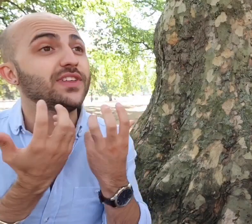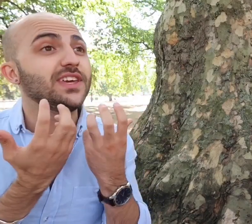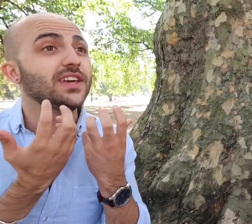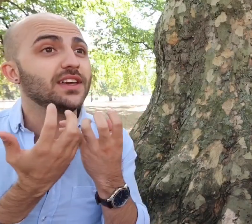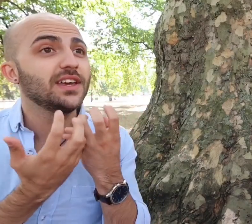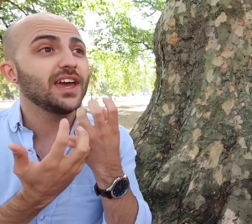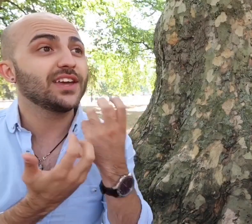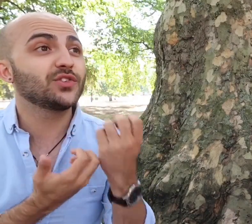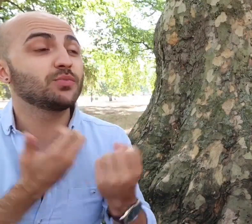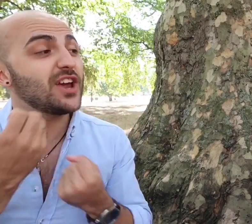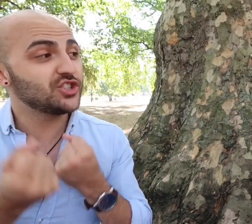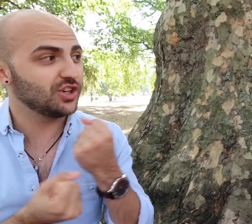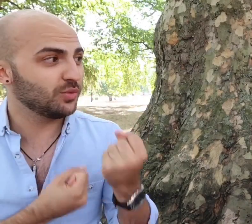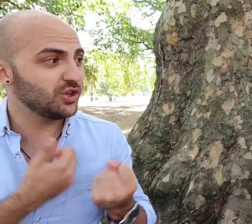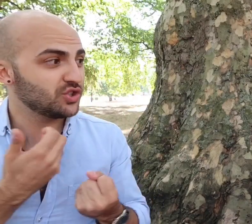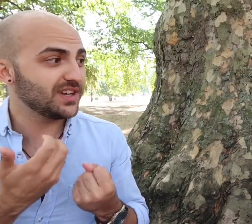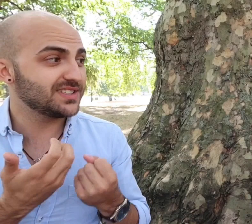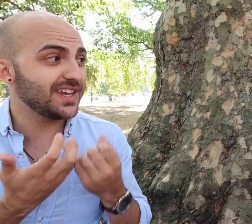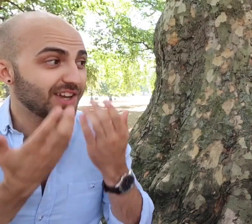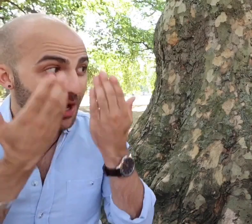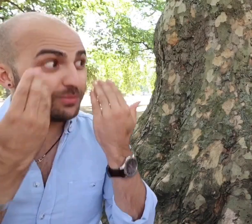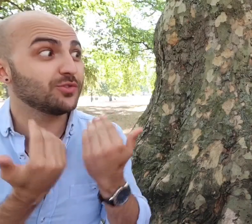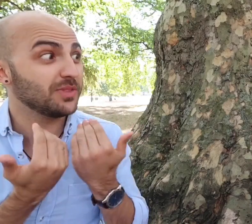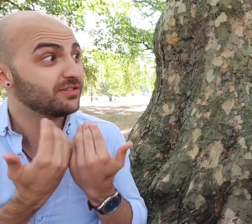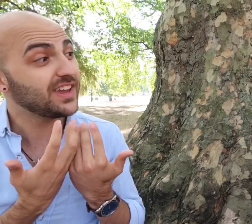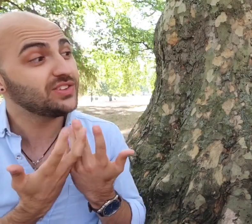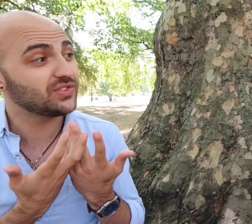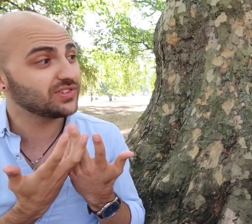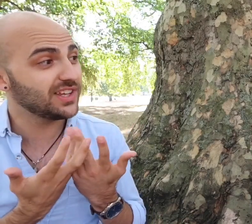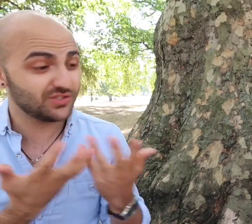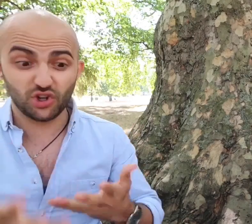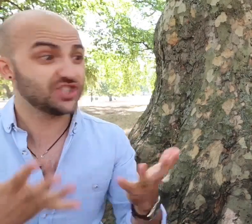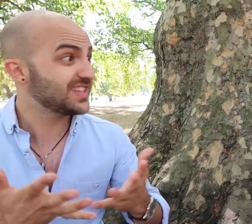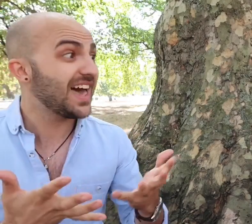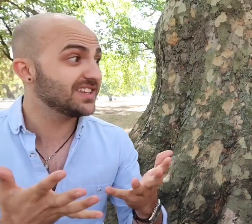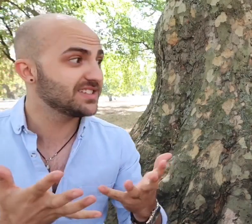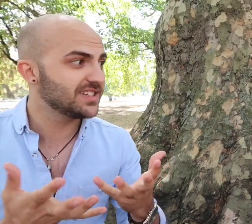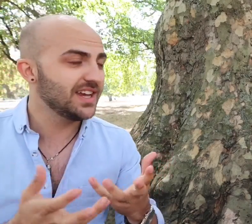the expression of what you're trying to say comes from the face not just hands.